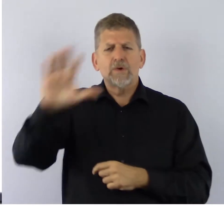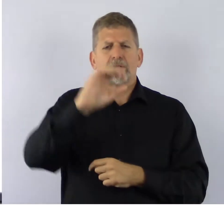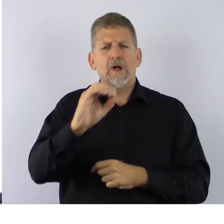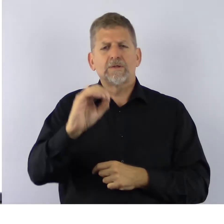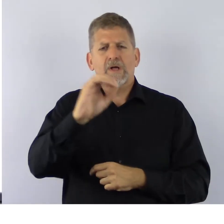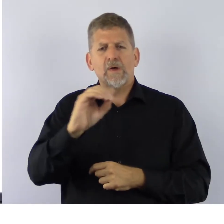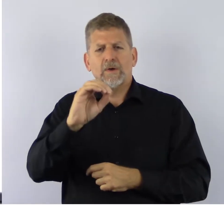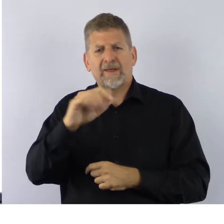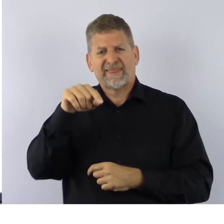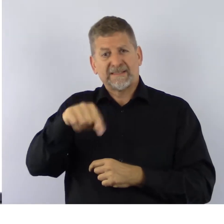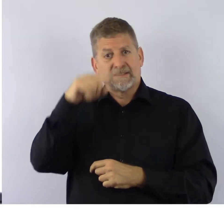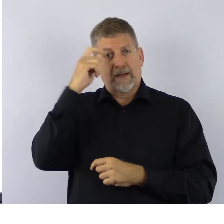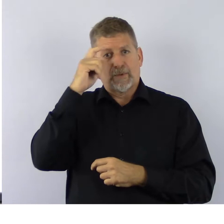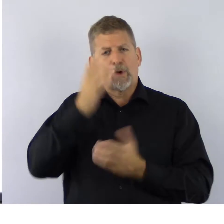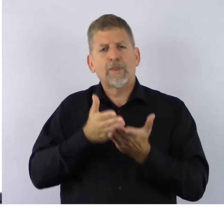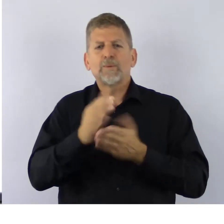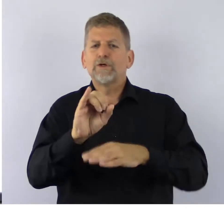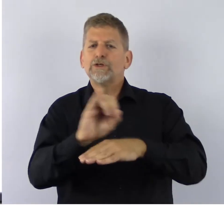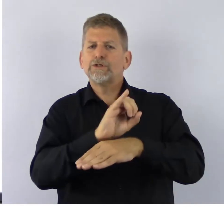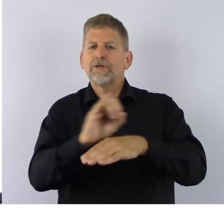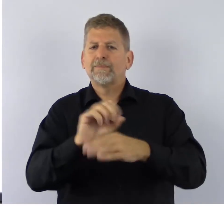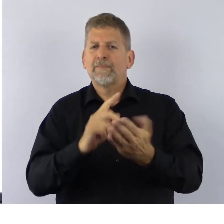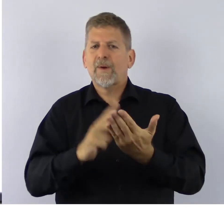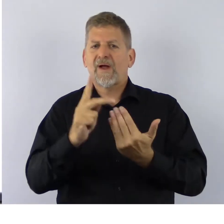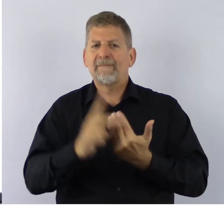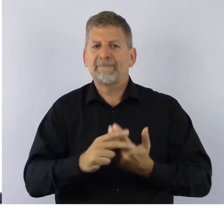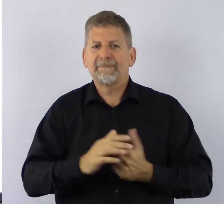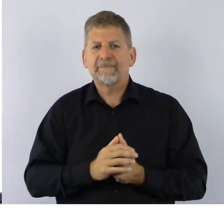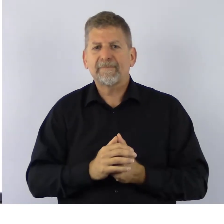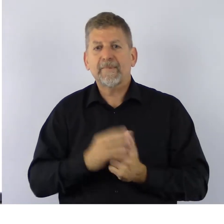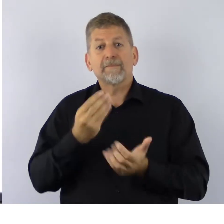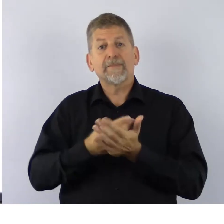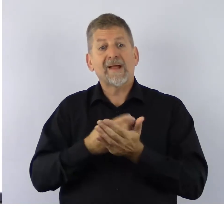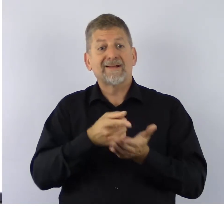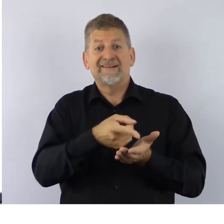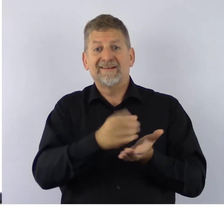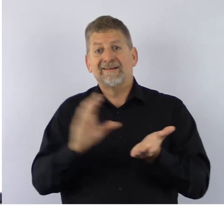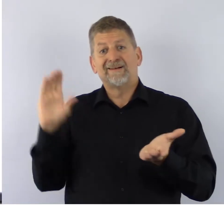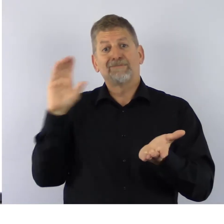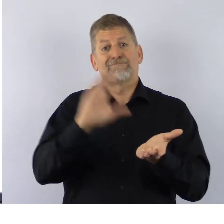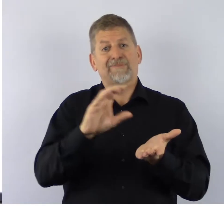through an internship program funded by the Canadian Summer Jobs program